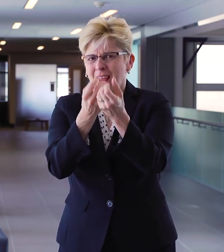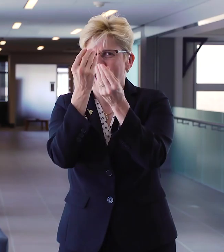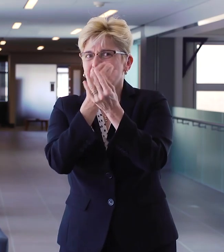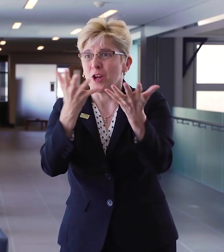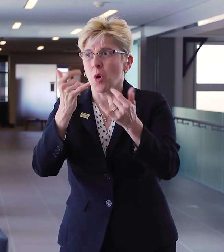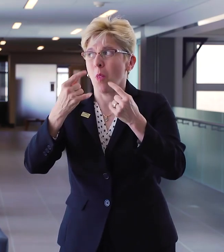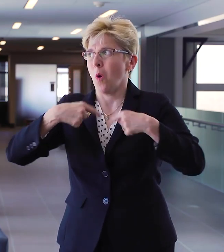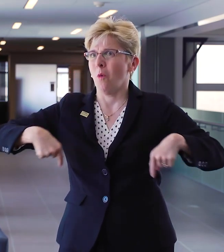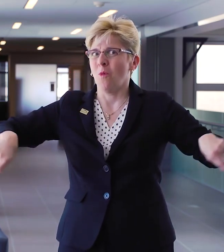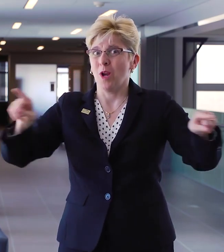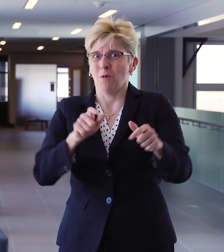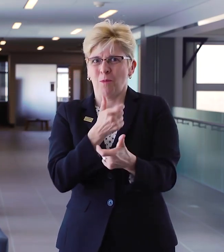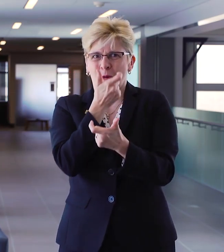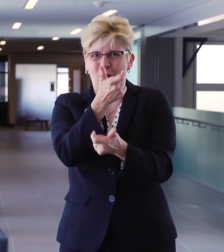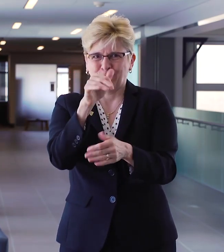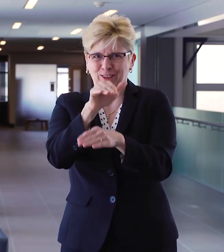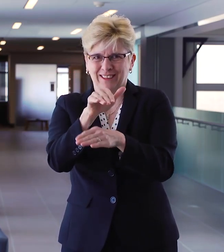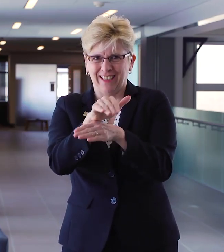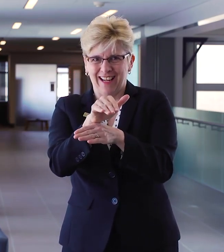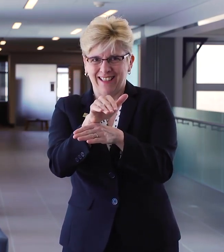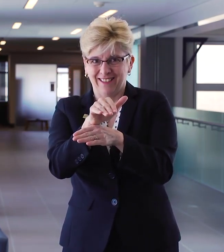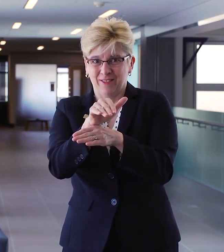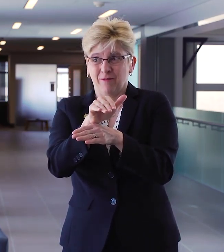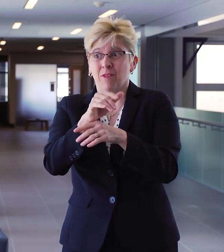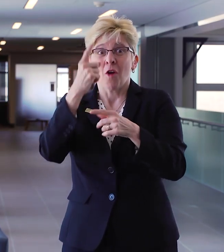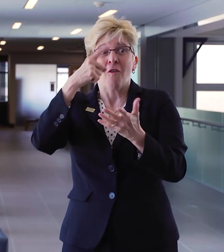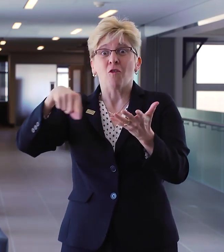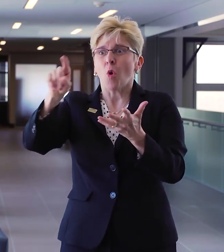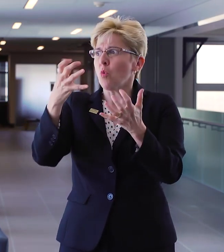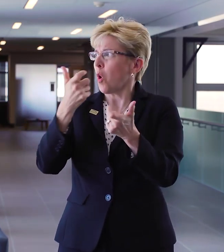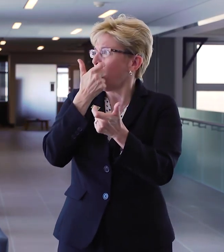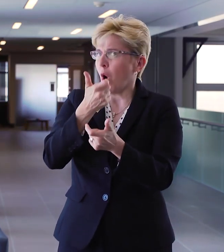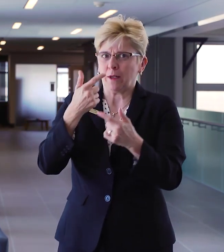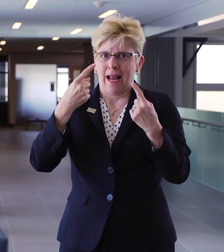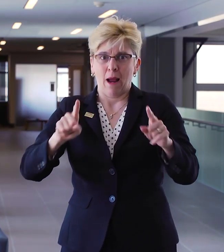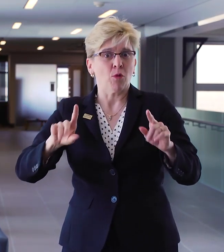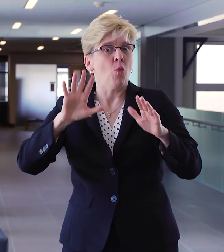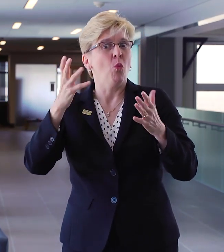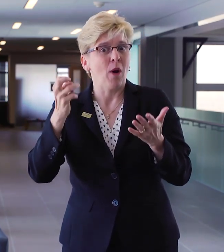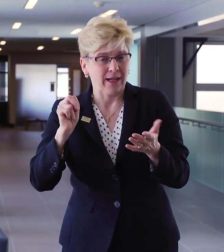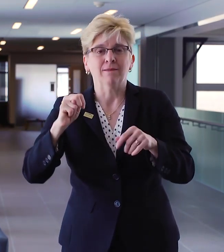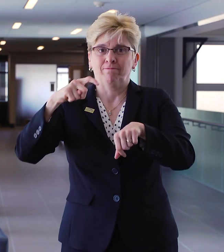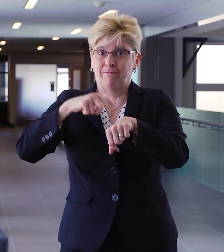including alumni and parents, are supporting you. We're all excited for you as you play tonight.